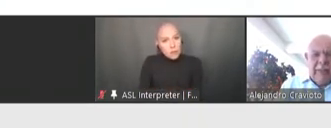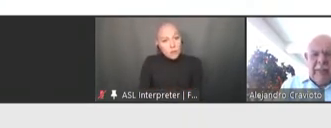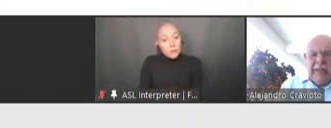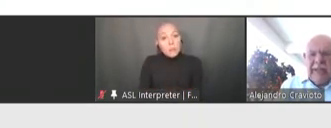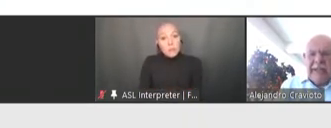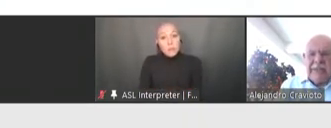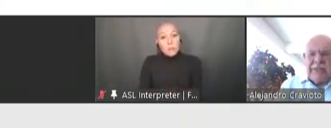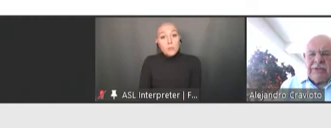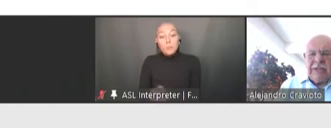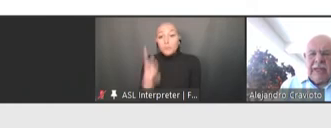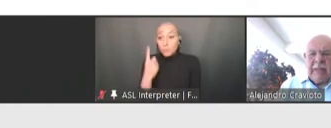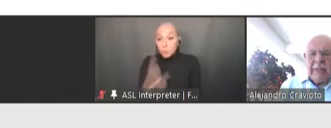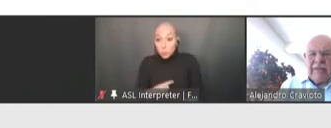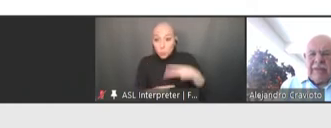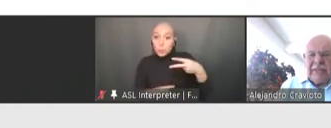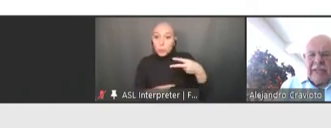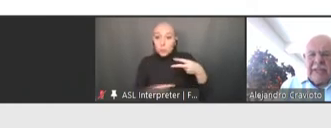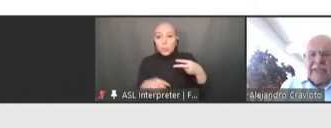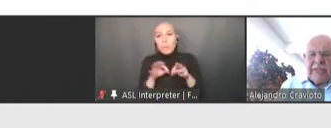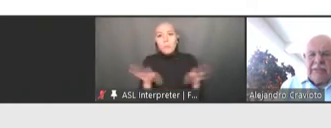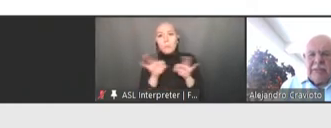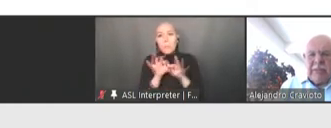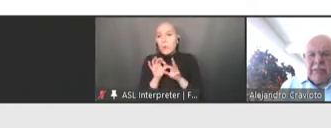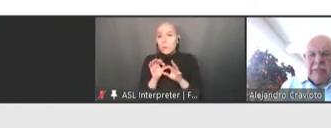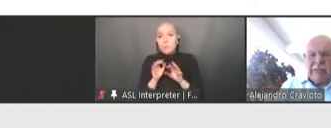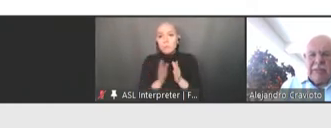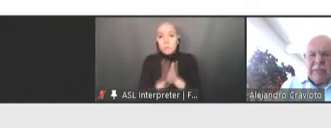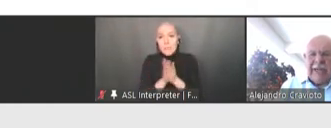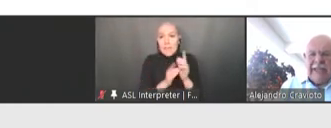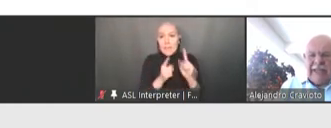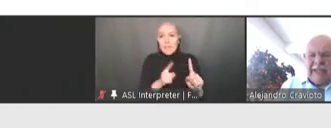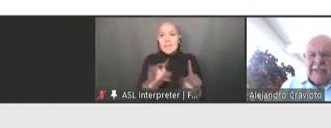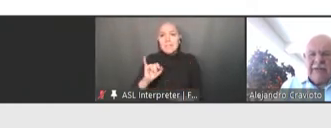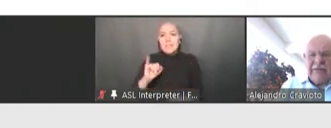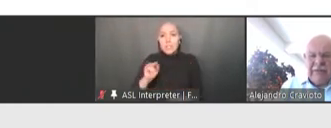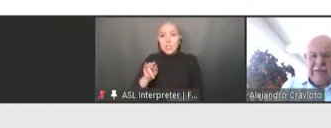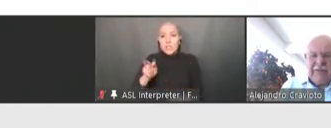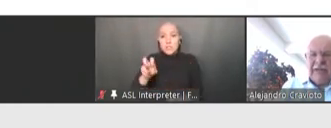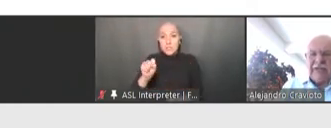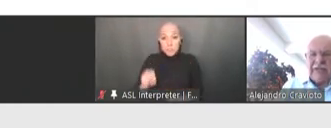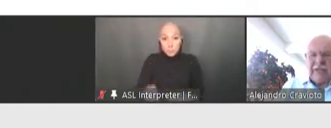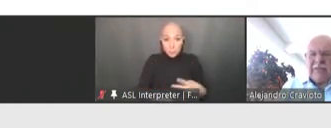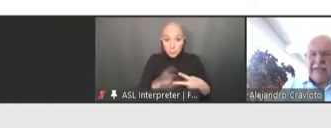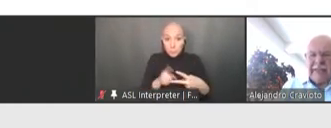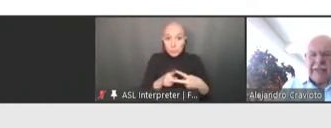One is to set out the facilities to be able to do -- at least fill finishing of vaccines